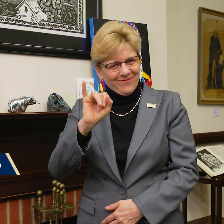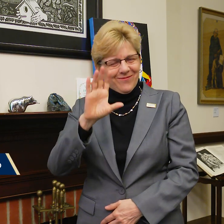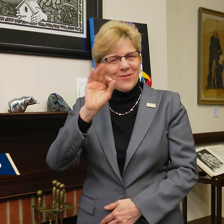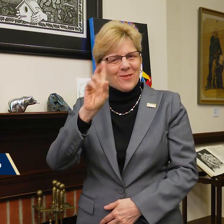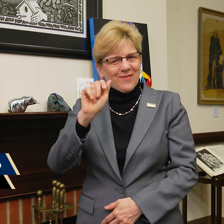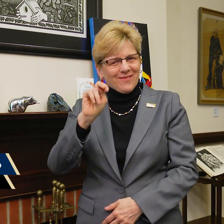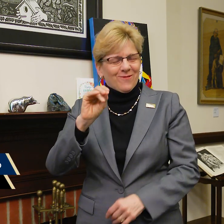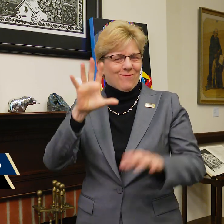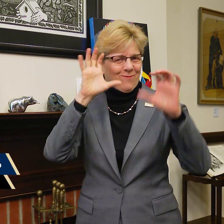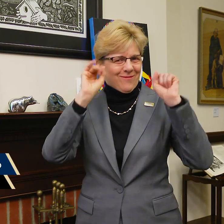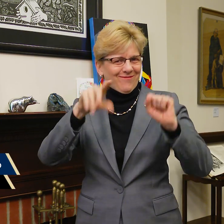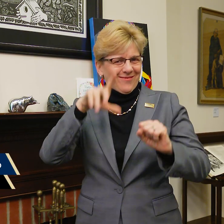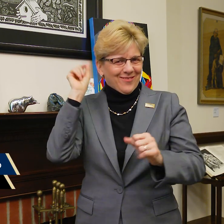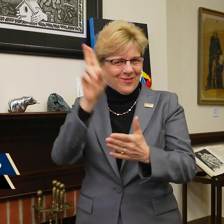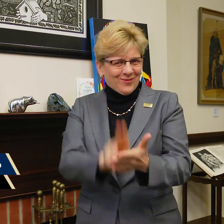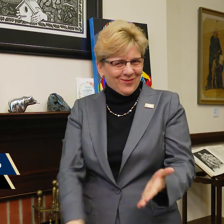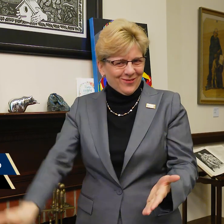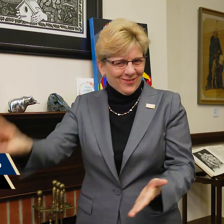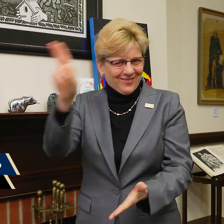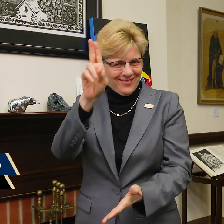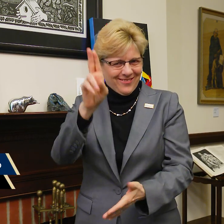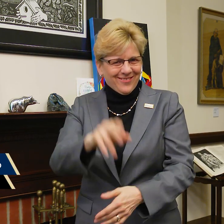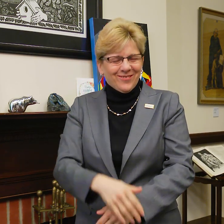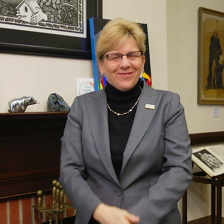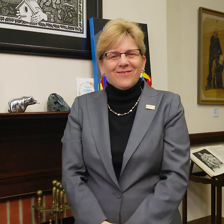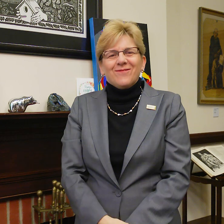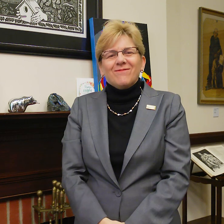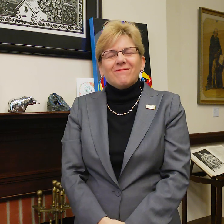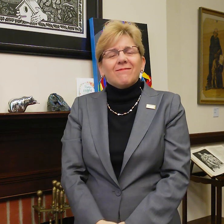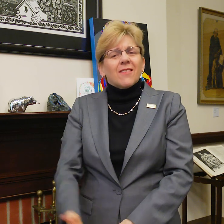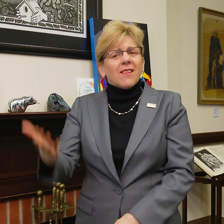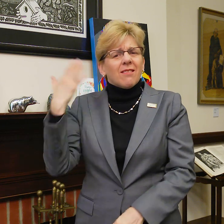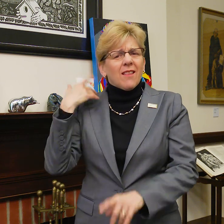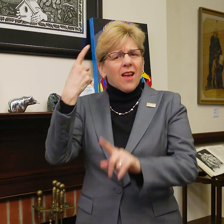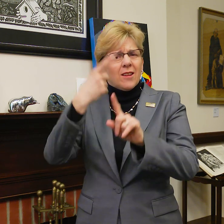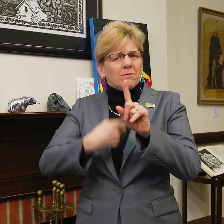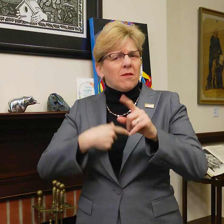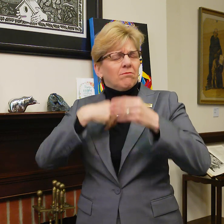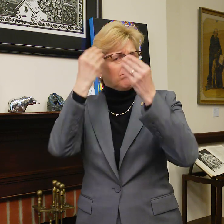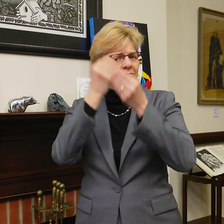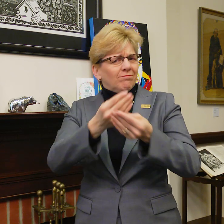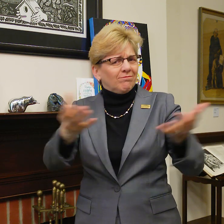Hello! I’m Bobbi Cordano, President of Gallaudet University.